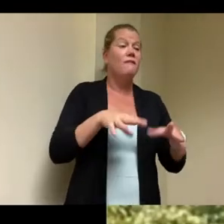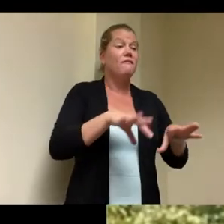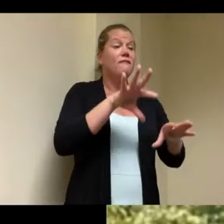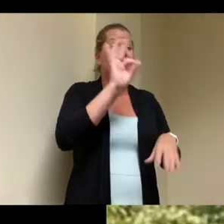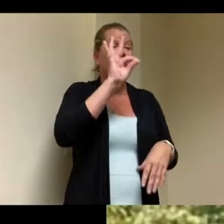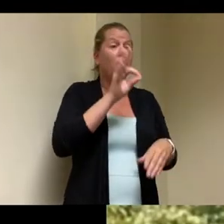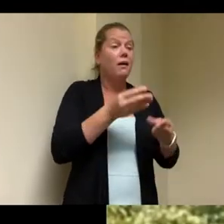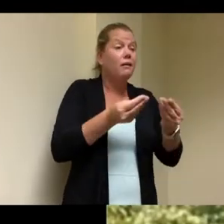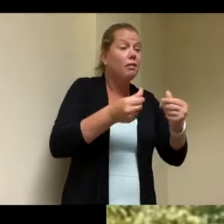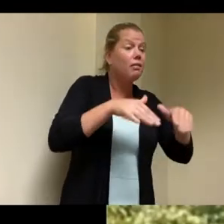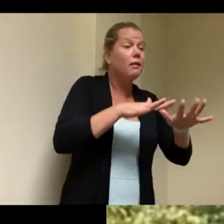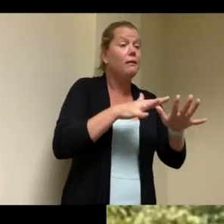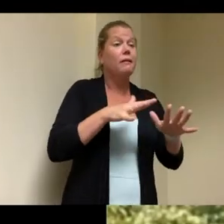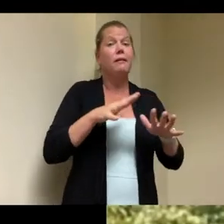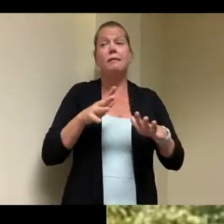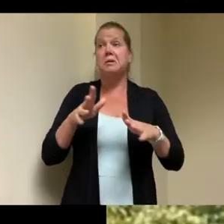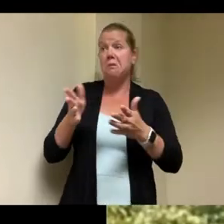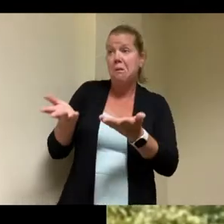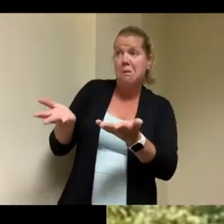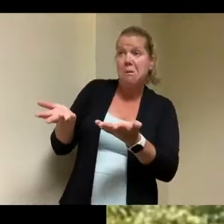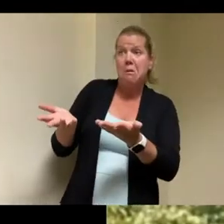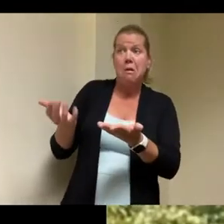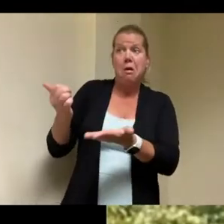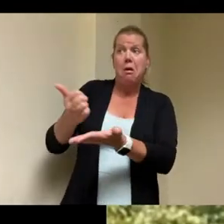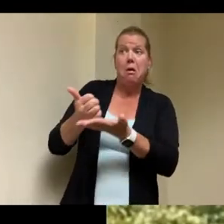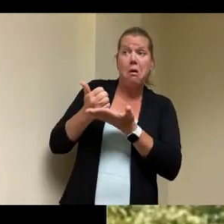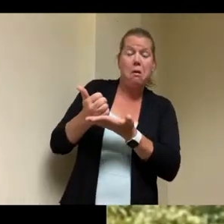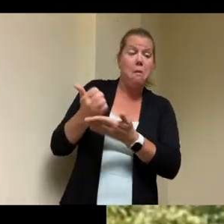could bring that expertise um and that's where our where our role